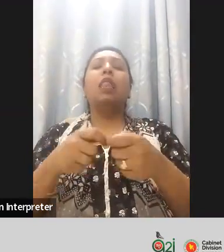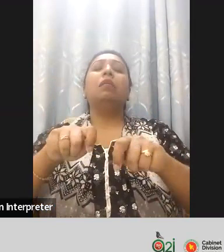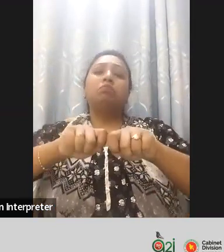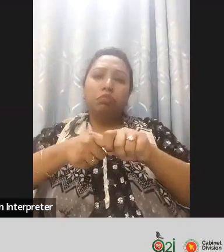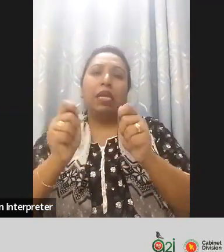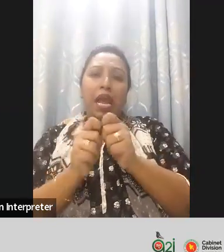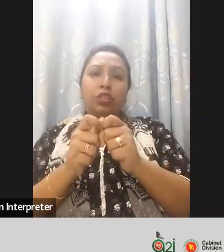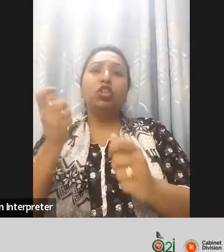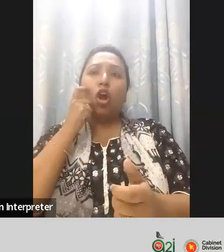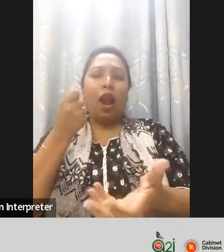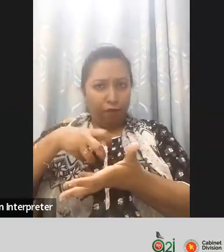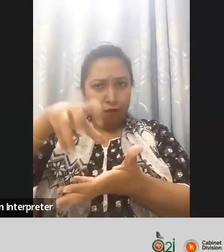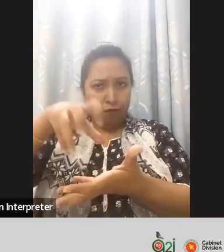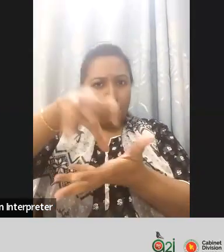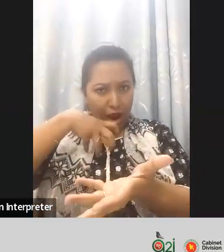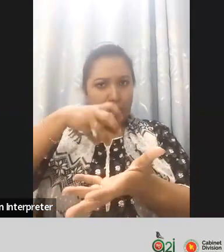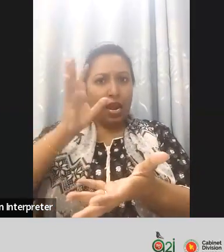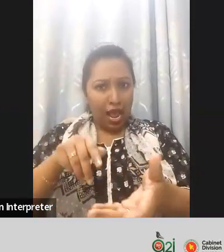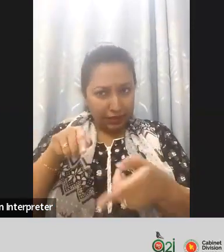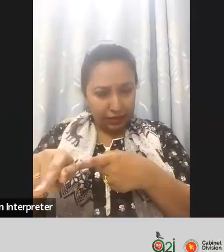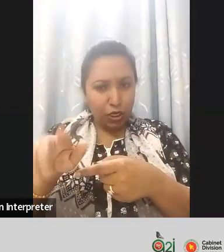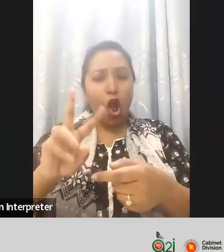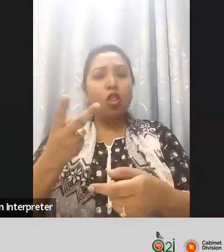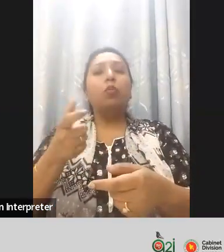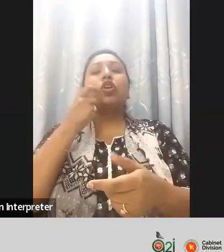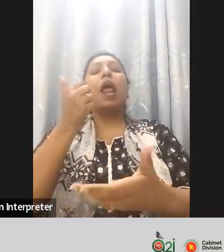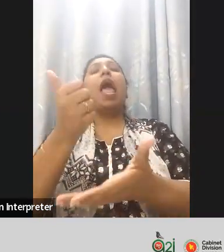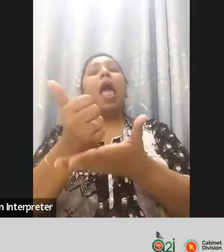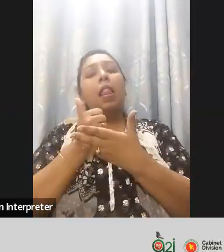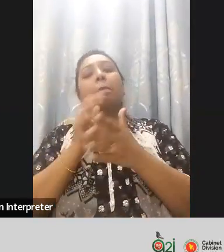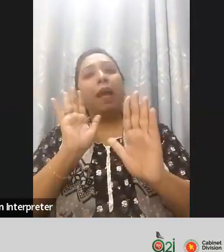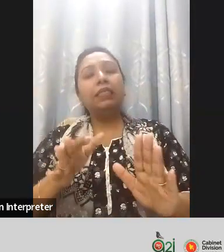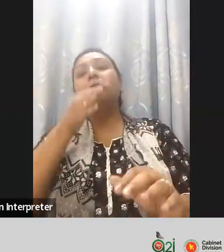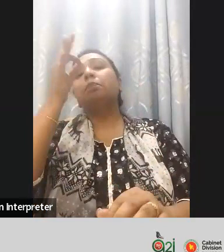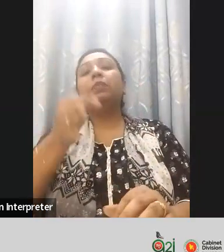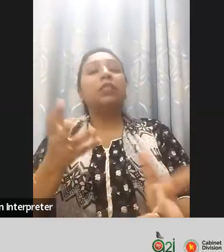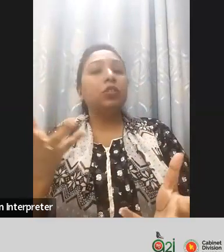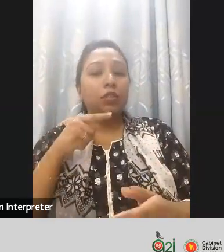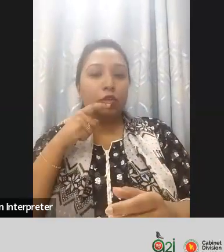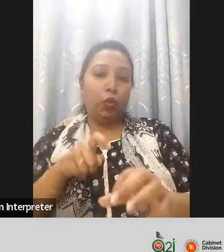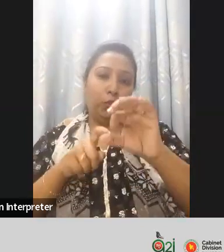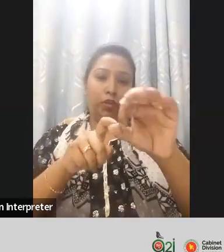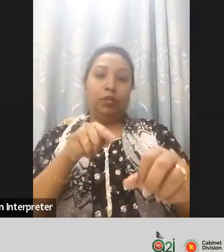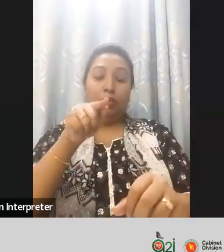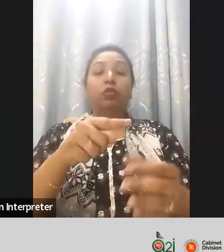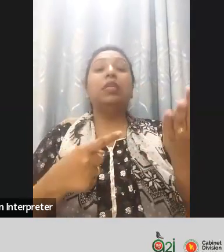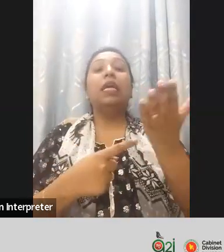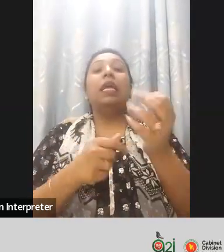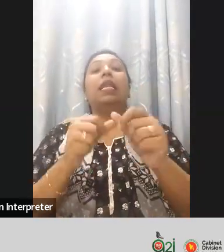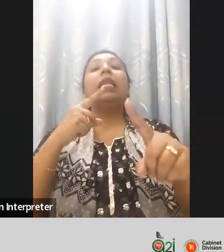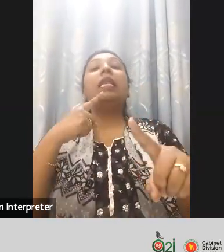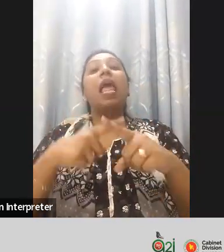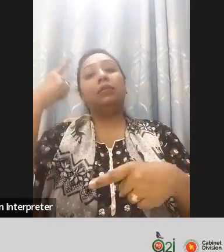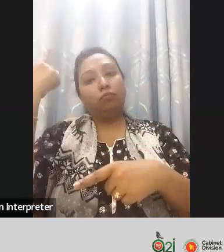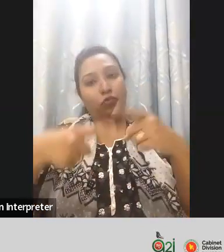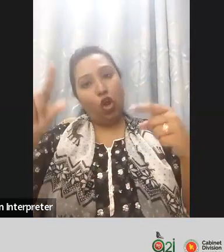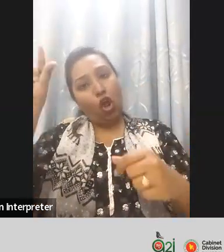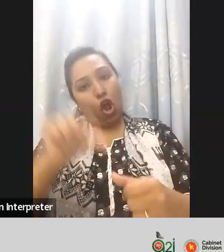the tax provision rebate and other subsidy in producing the devices that will be helpful